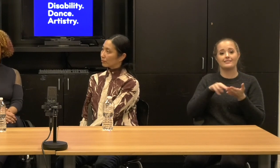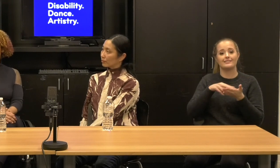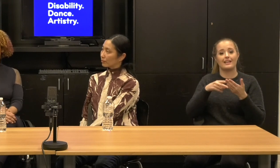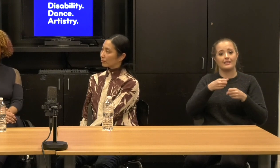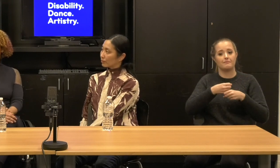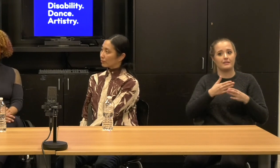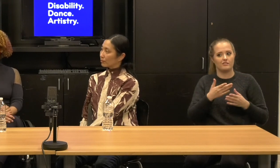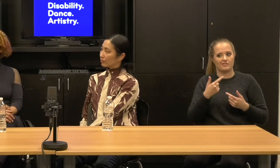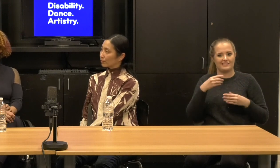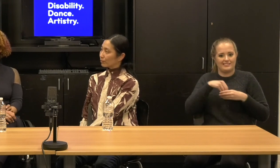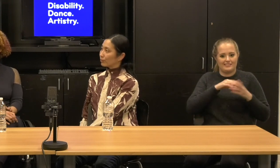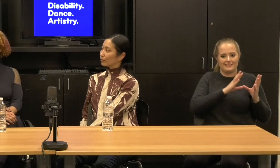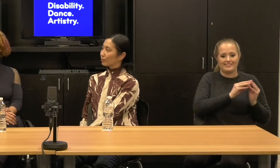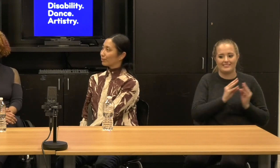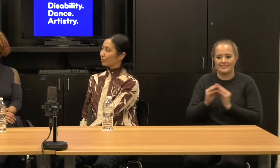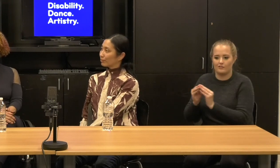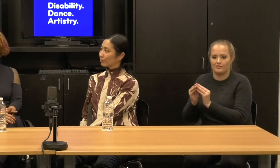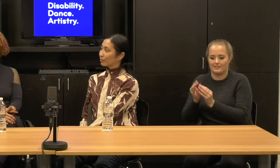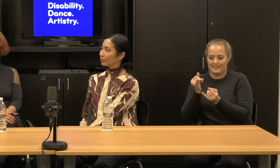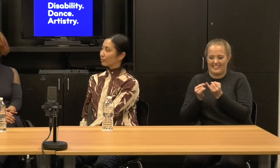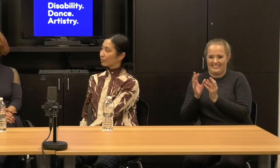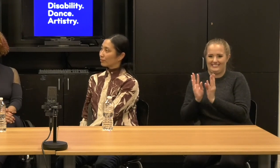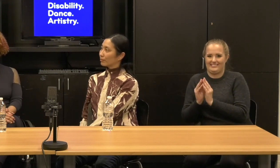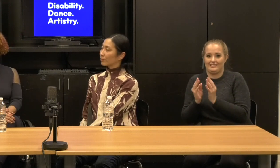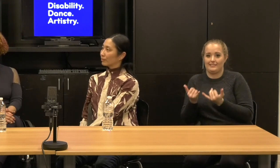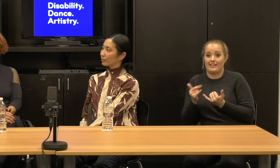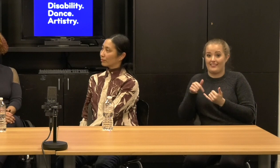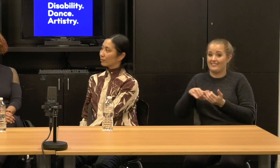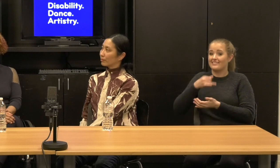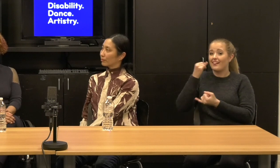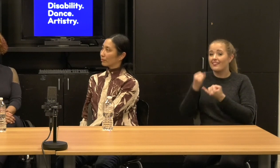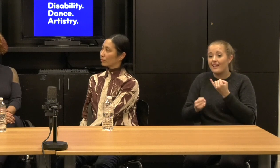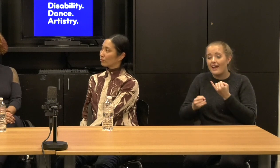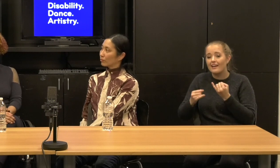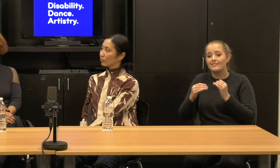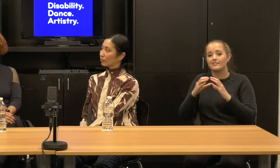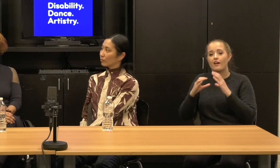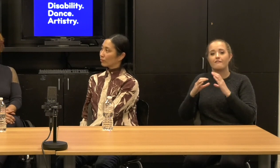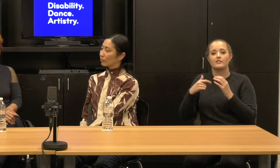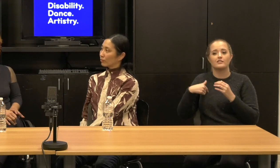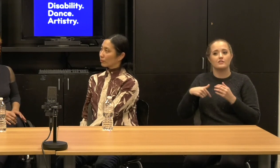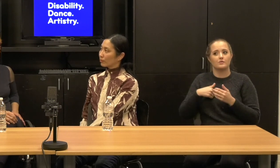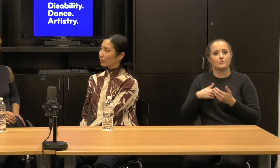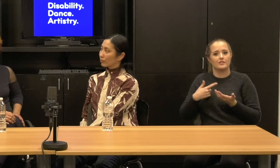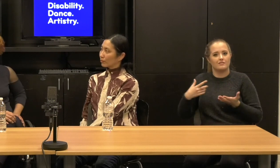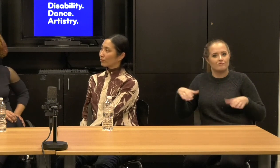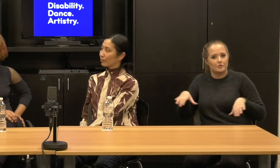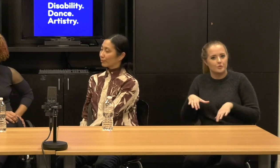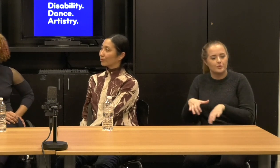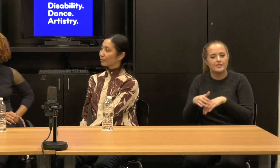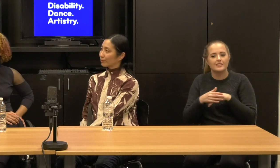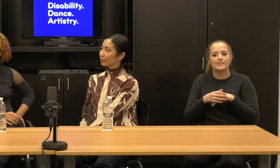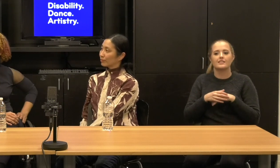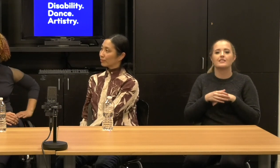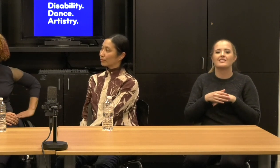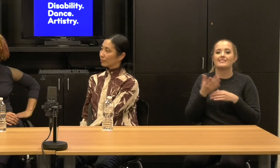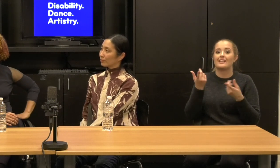[01:44:45] And in fact, this is the end of the last conversation we're having. Um, not all of these, you know, it's, it's happening since last August.